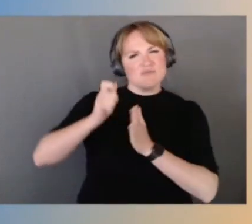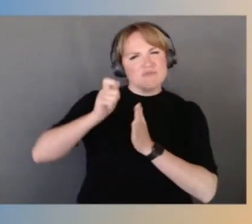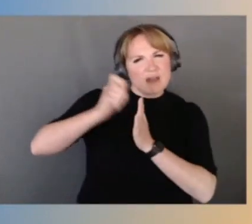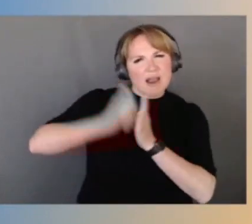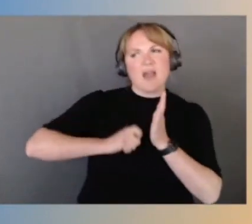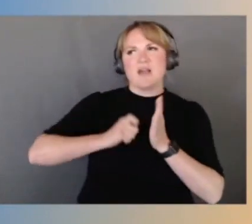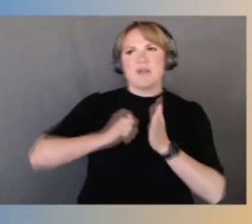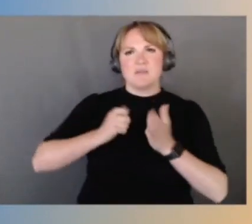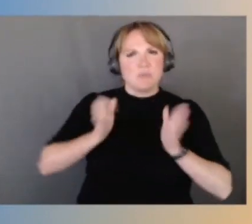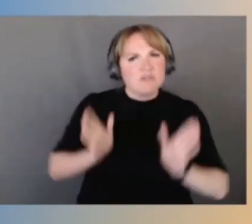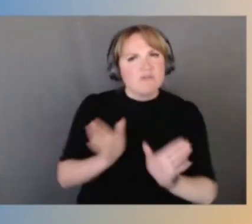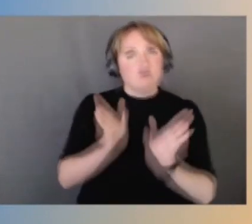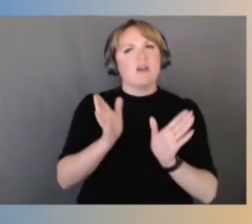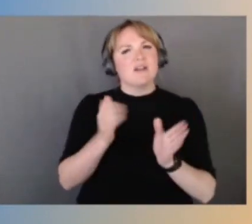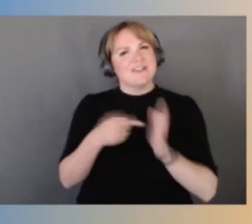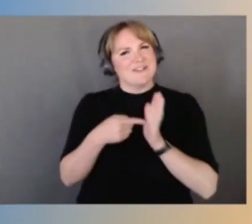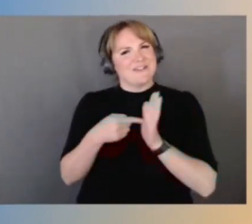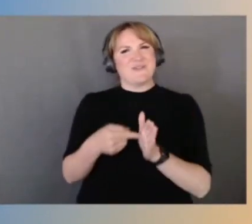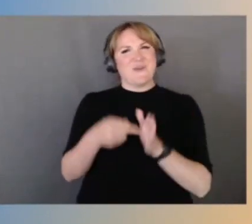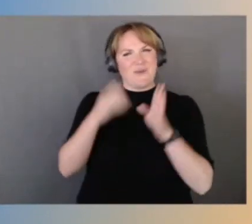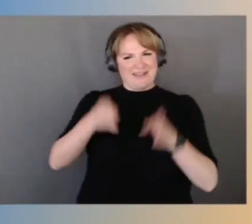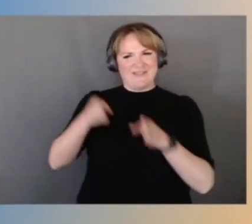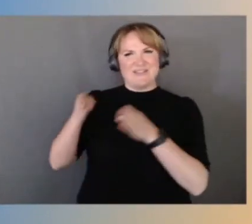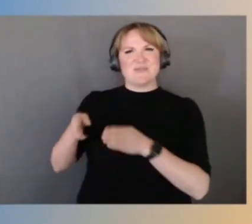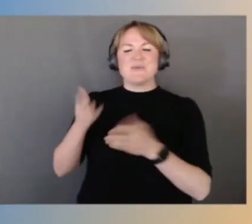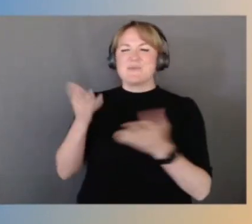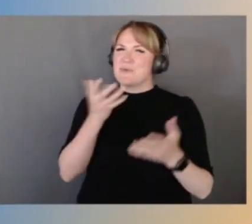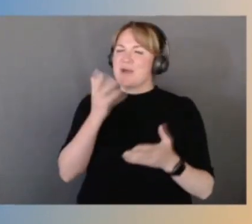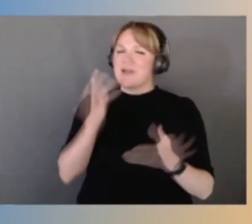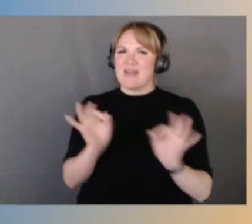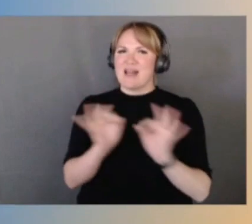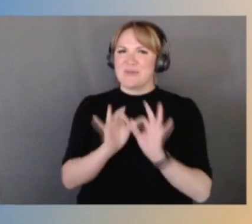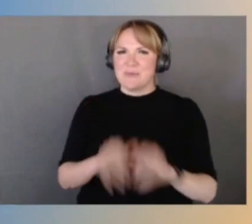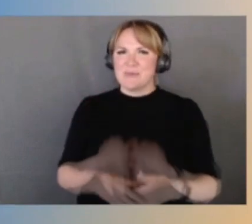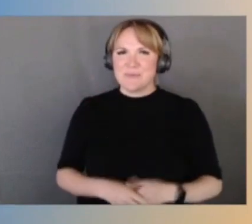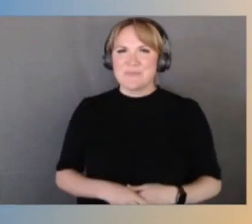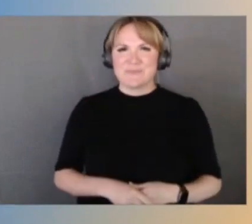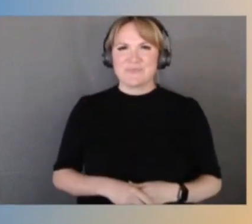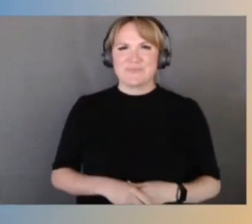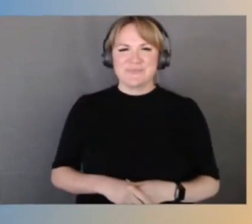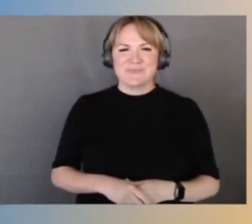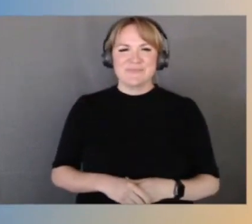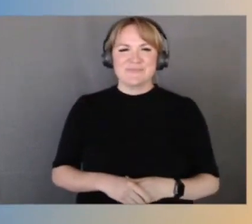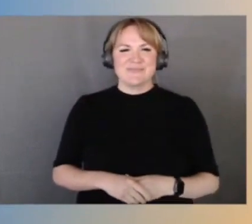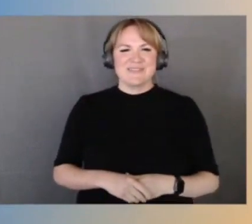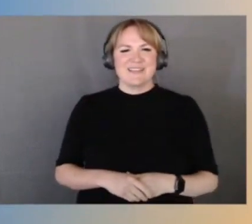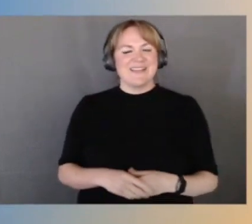the value that individuals can have around here. Really thought I was drinking from the the fire hose all day.